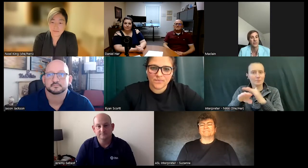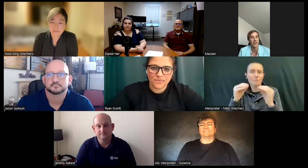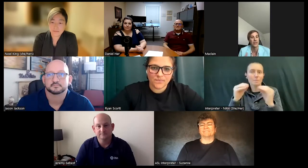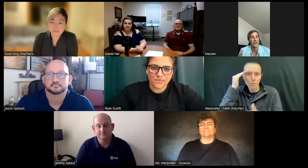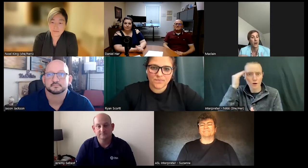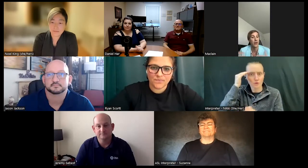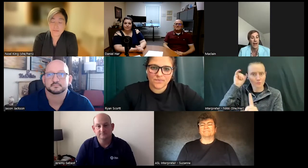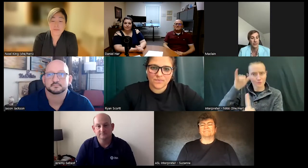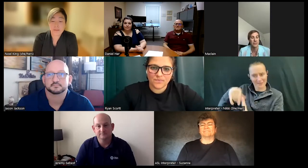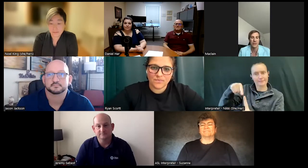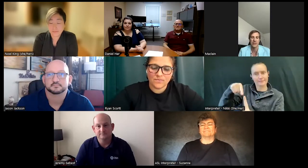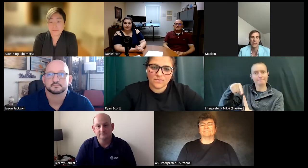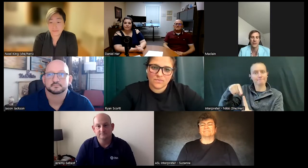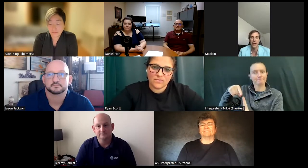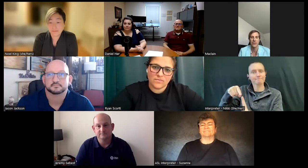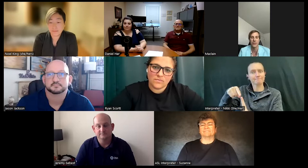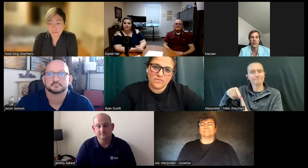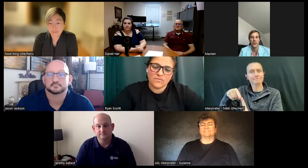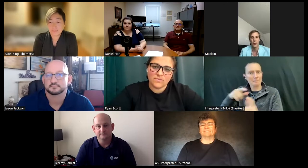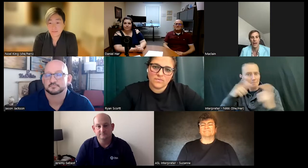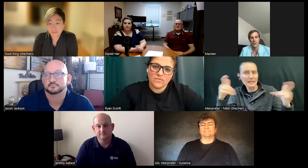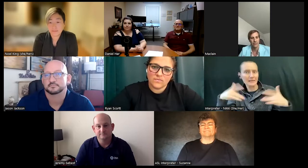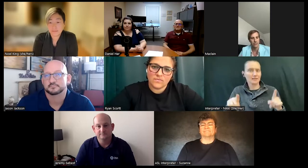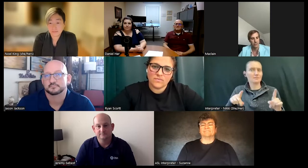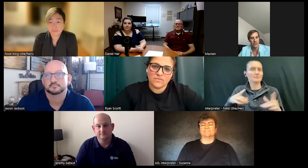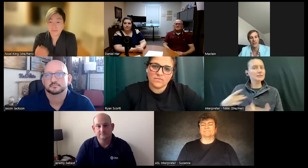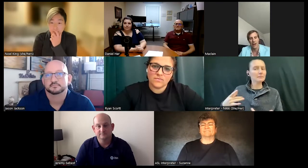issues that are at these bigger scale events rather than things like